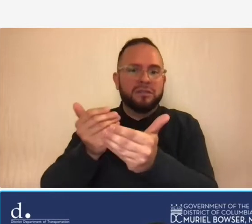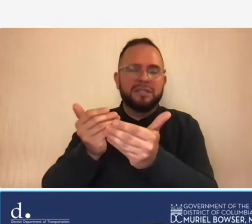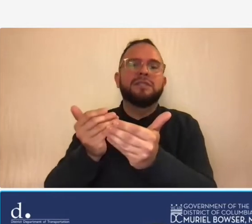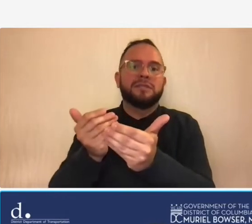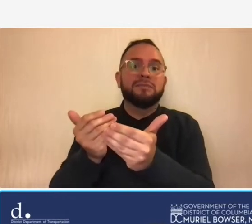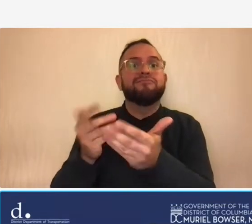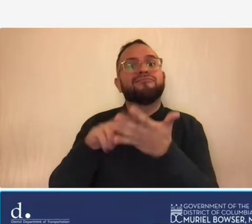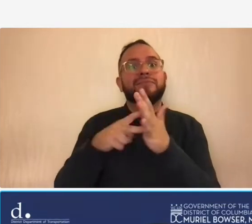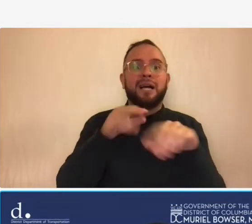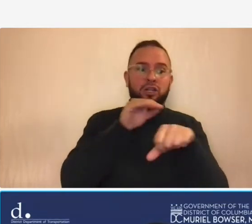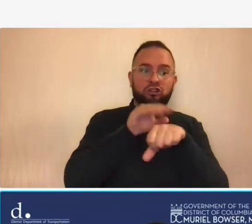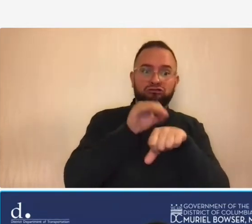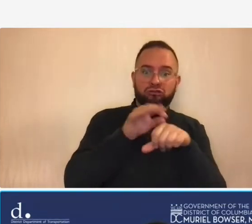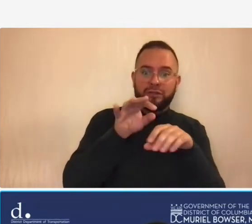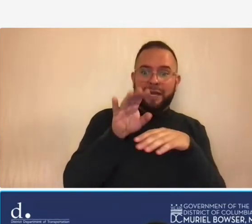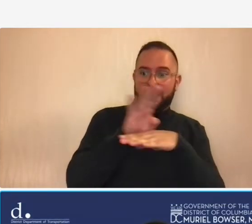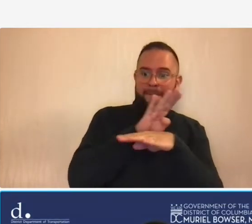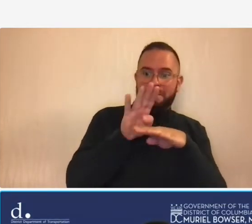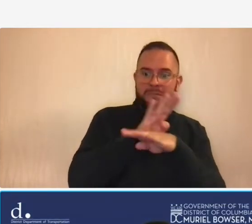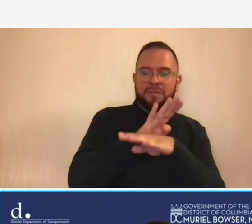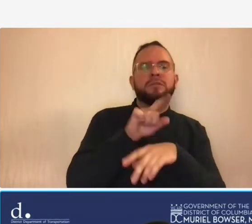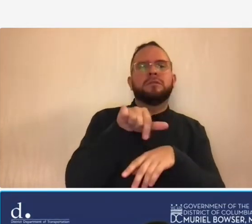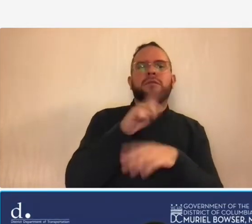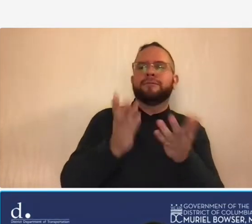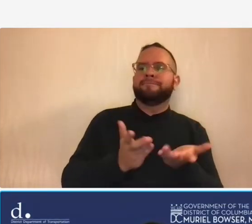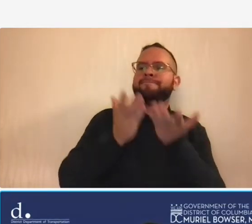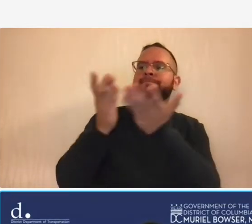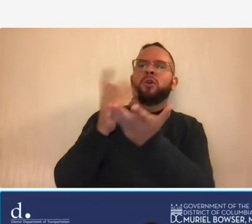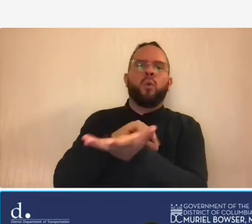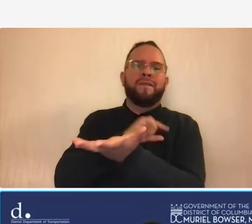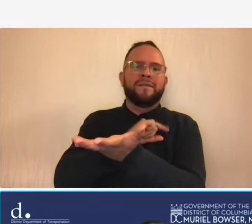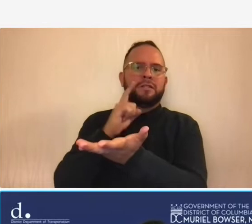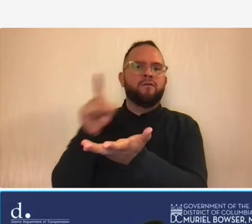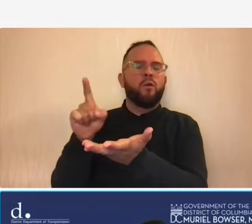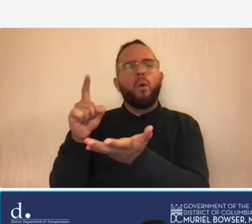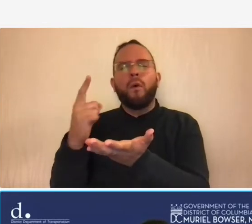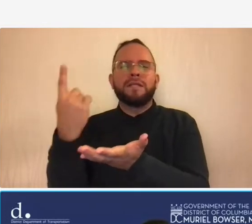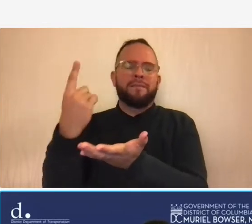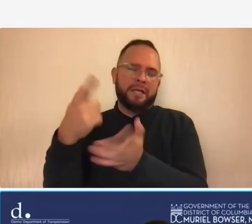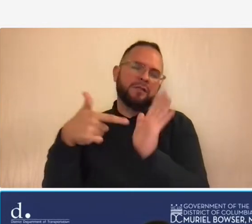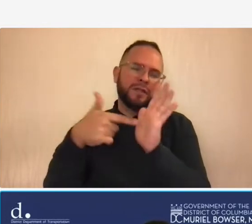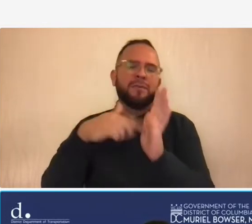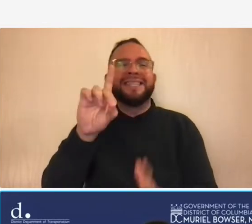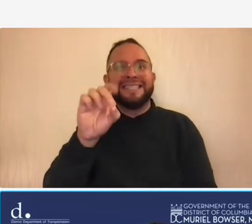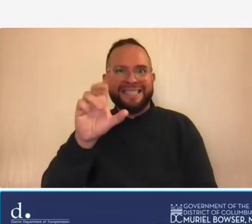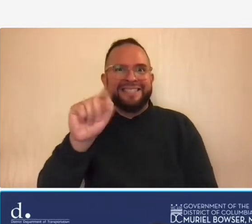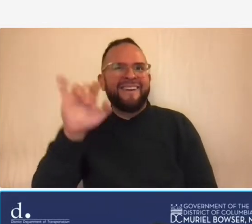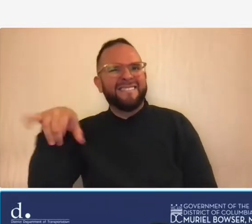submit qualifications to a procuring entity so in this case ddot is the procuring entity and then